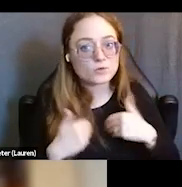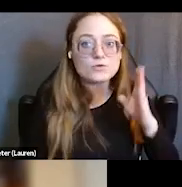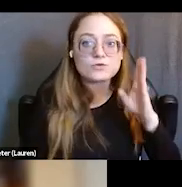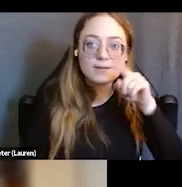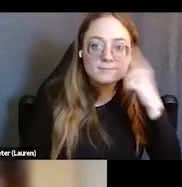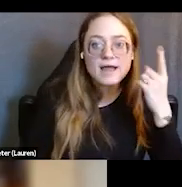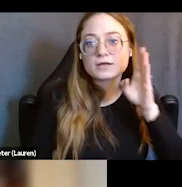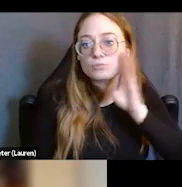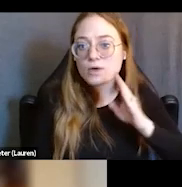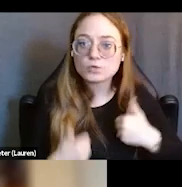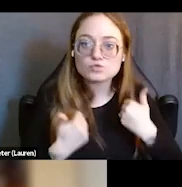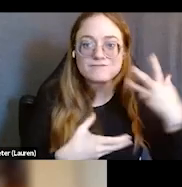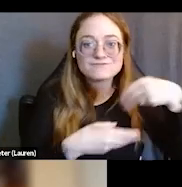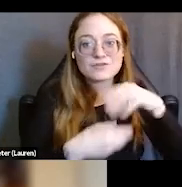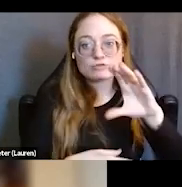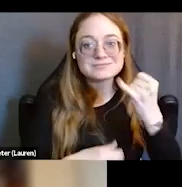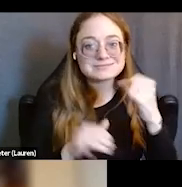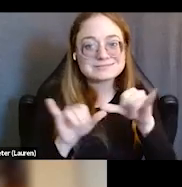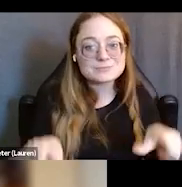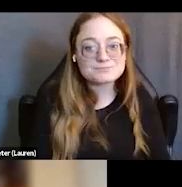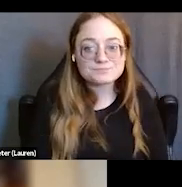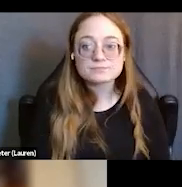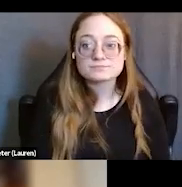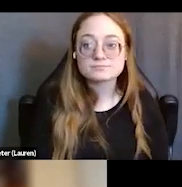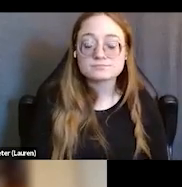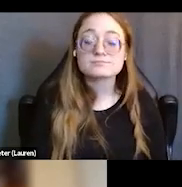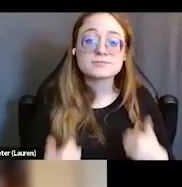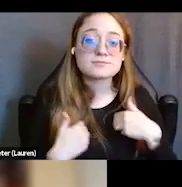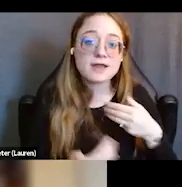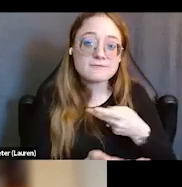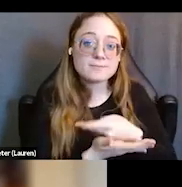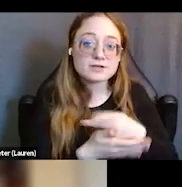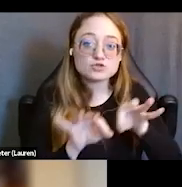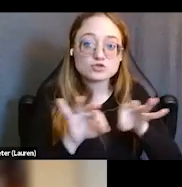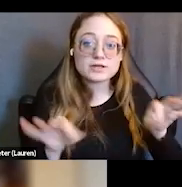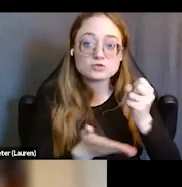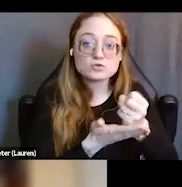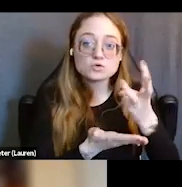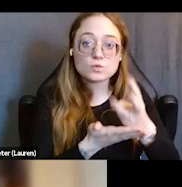involved in the criminal justice system. She has a master's degree in social work from Boston University.